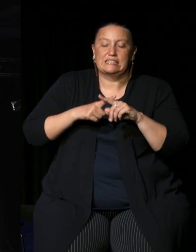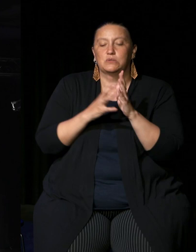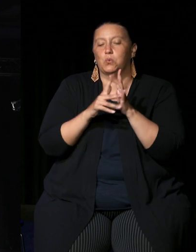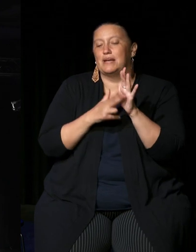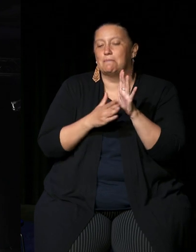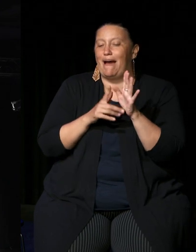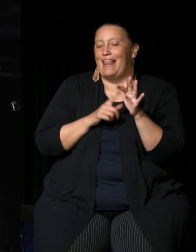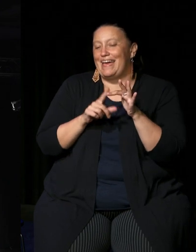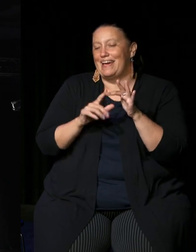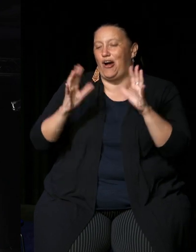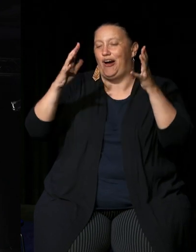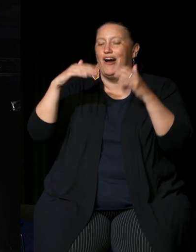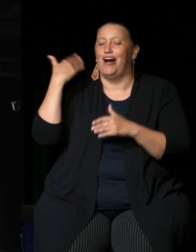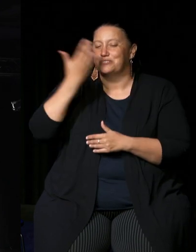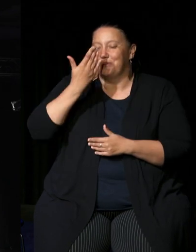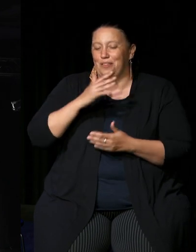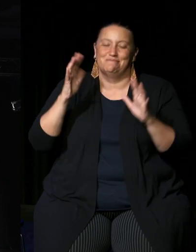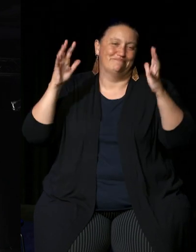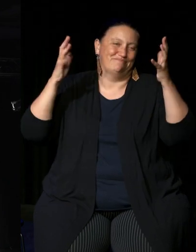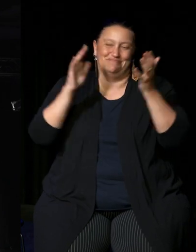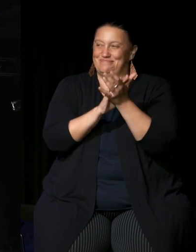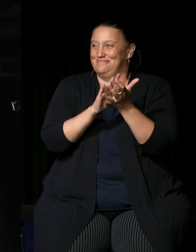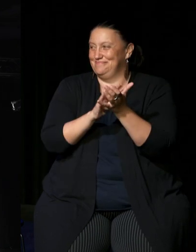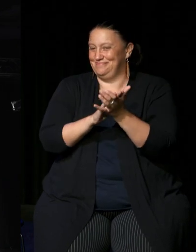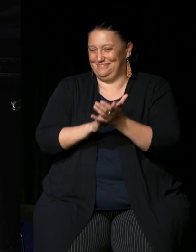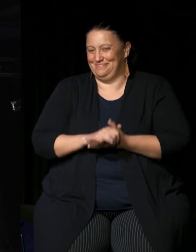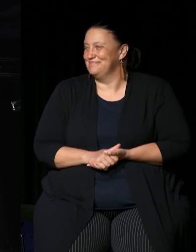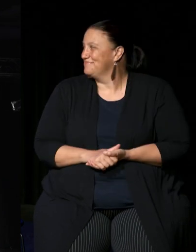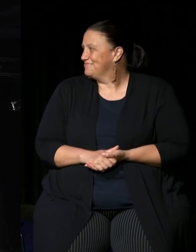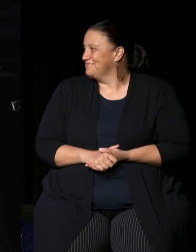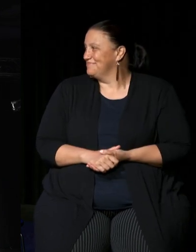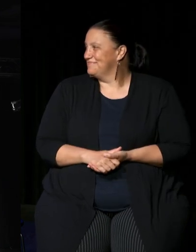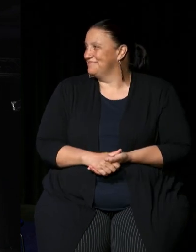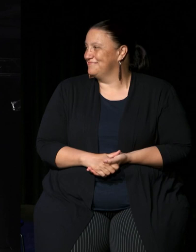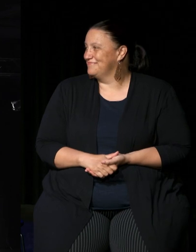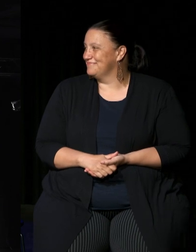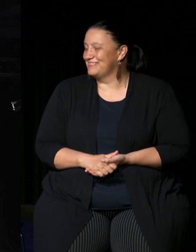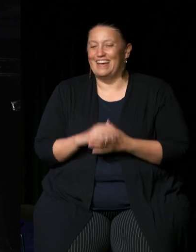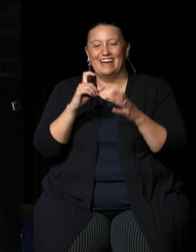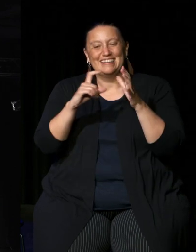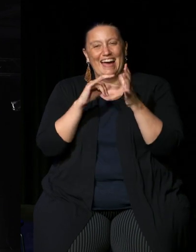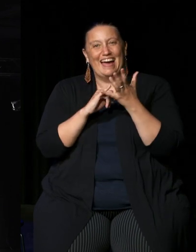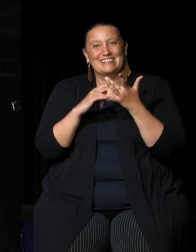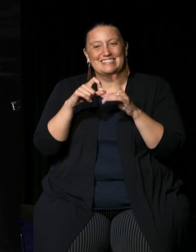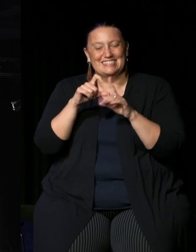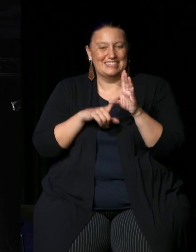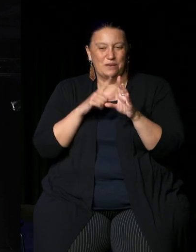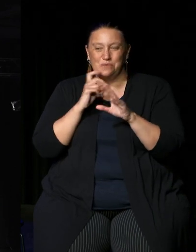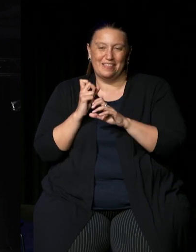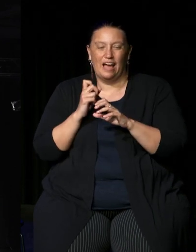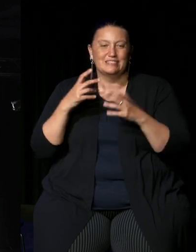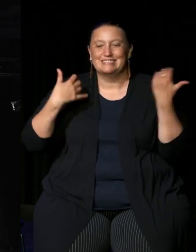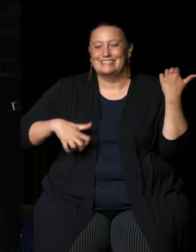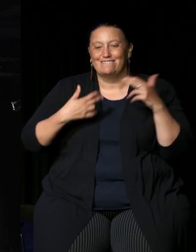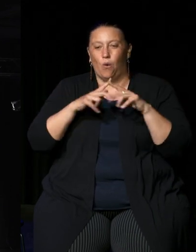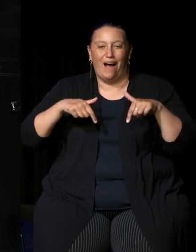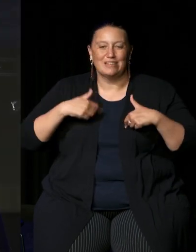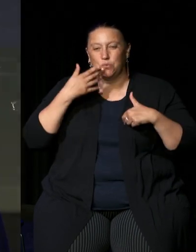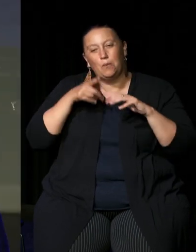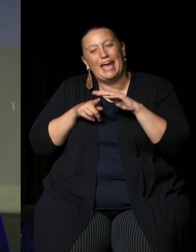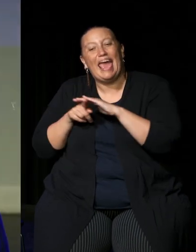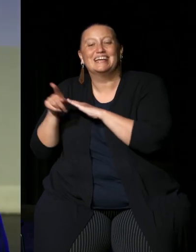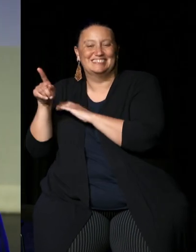High and and she'll be making our exit a pleasurable experience as well later